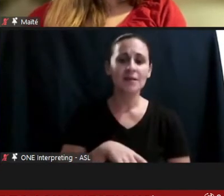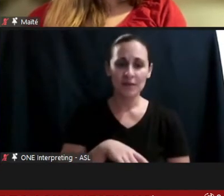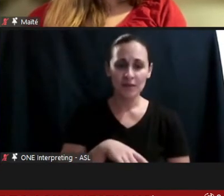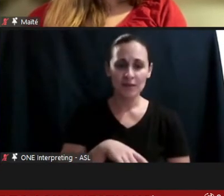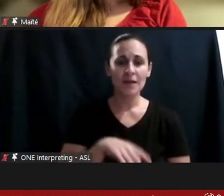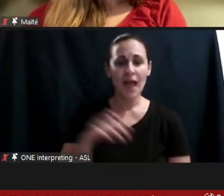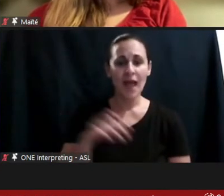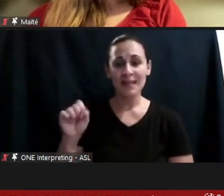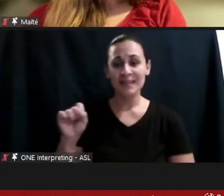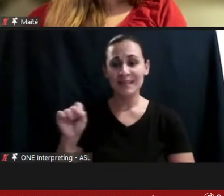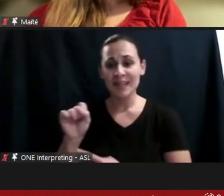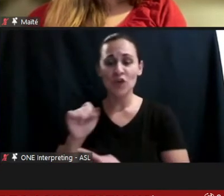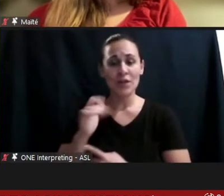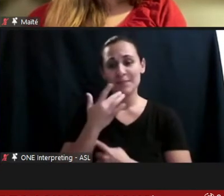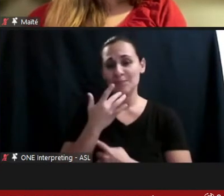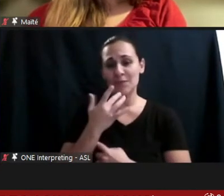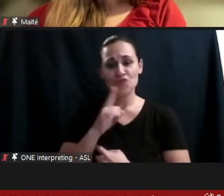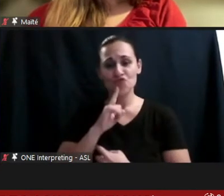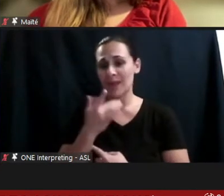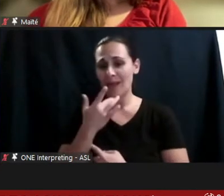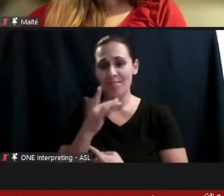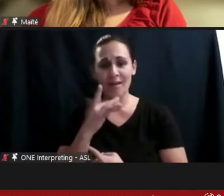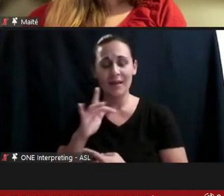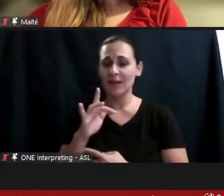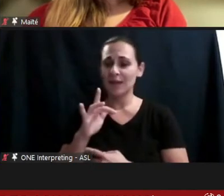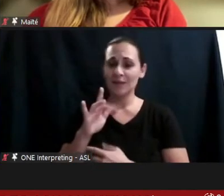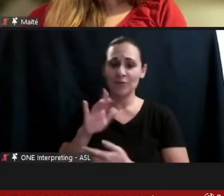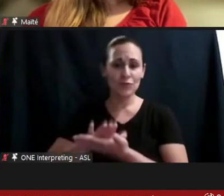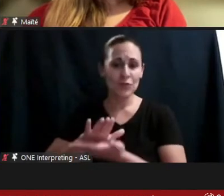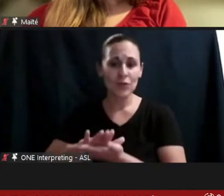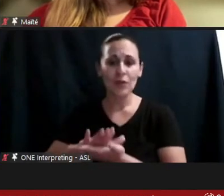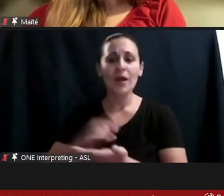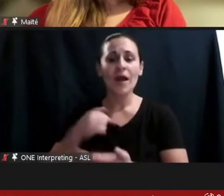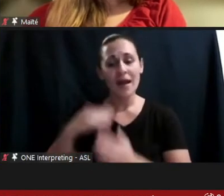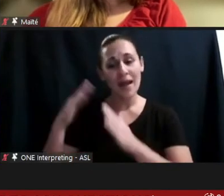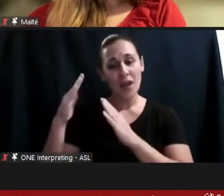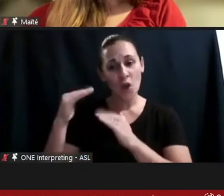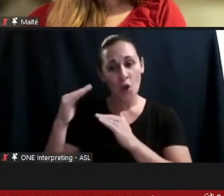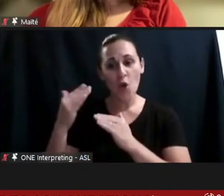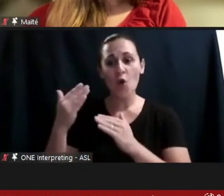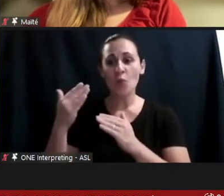privilege and lucky institution, and I hope that as they move forward, everyone, take a piece of